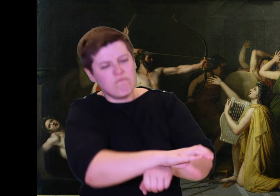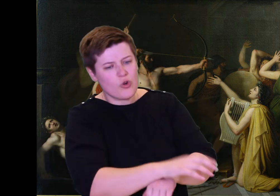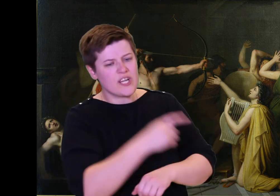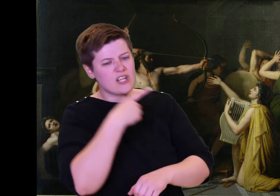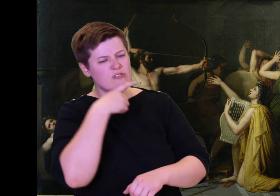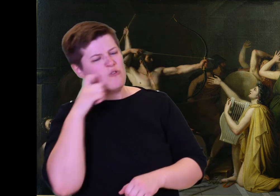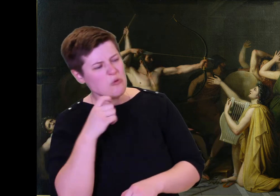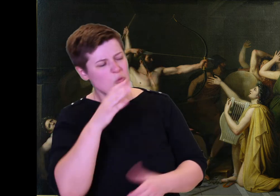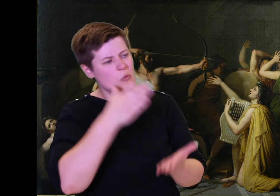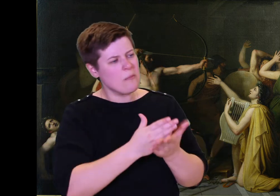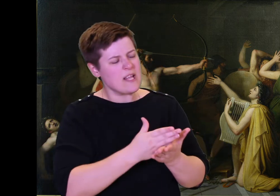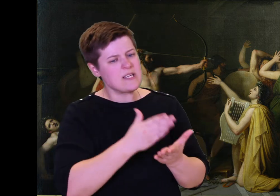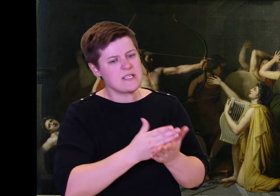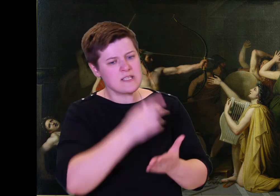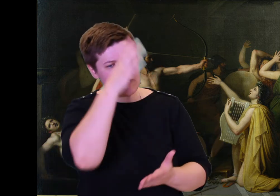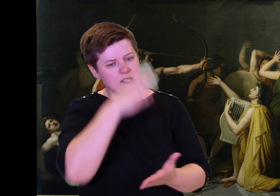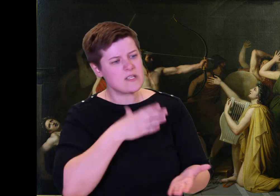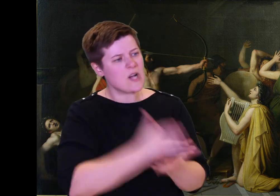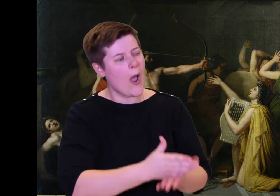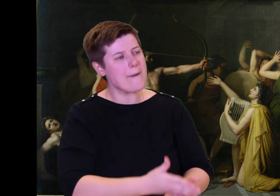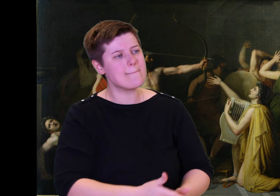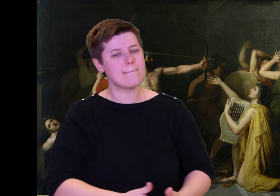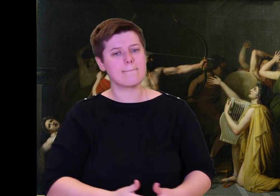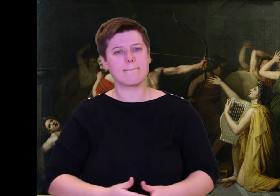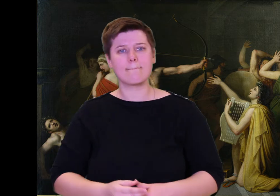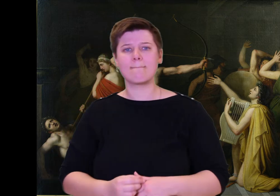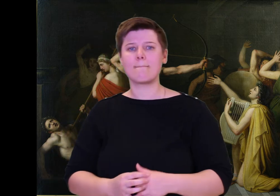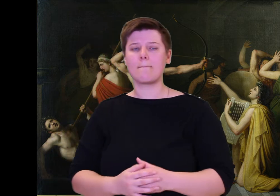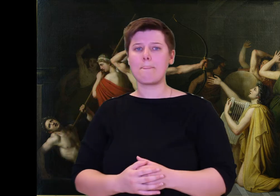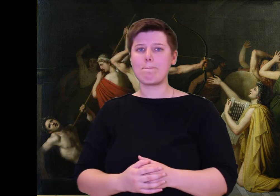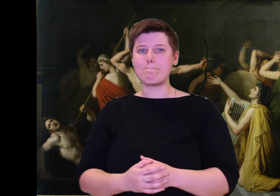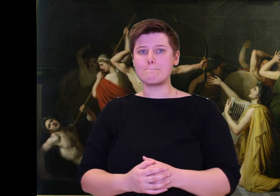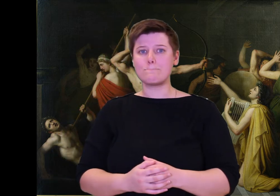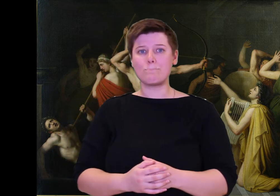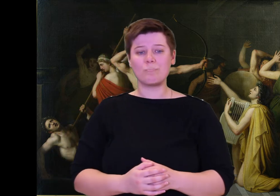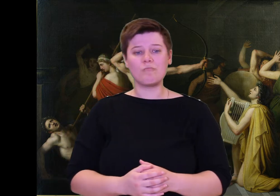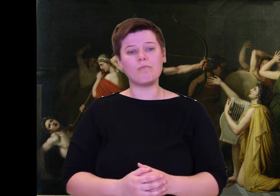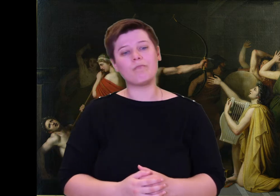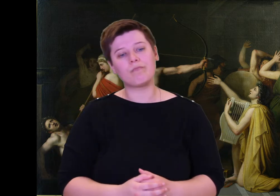out with bushy horsehair plumes. He hurried back to take them to his father,